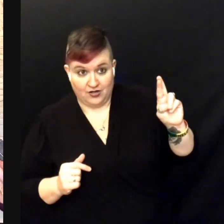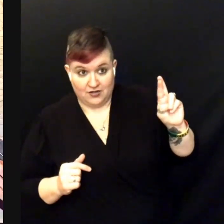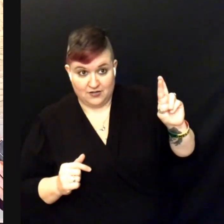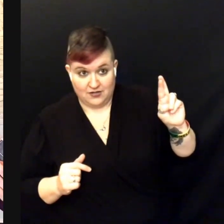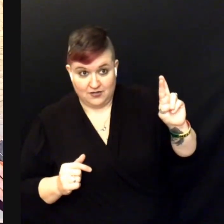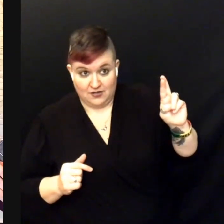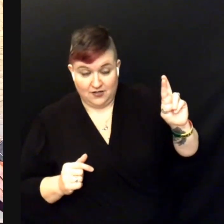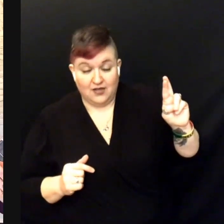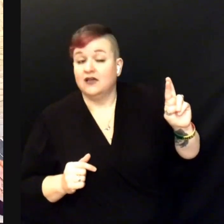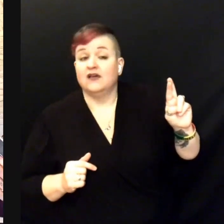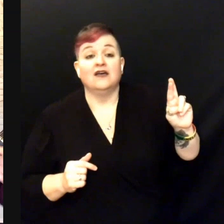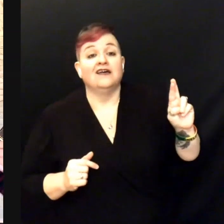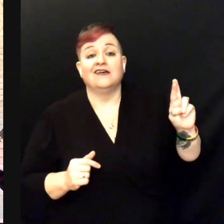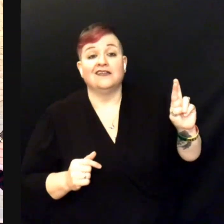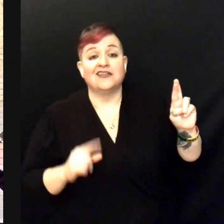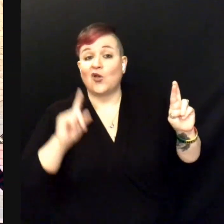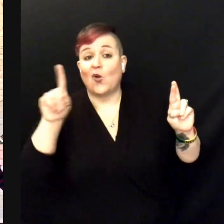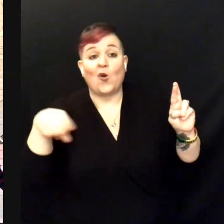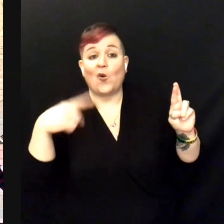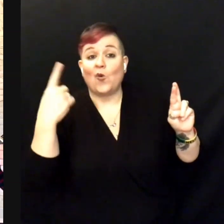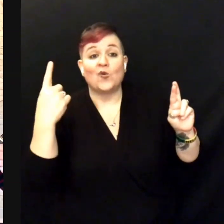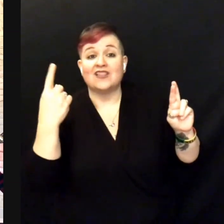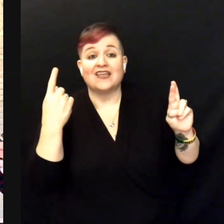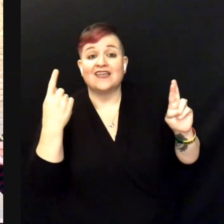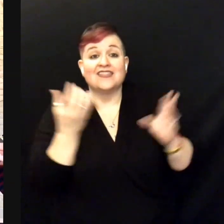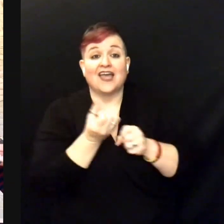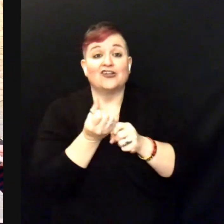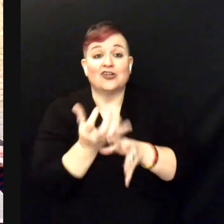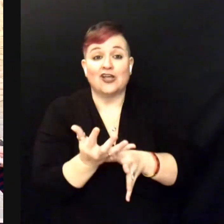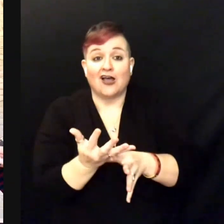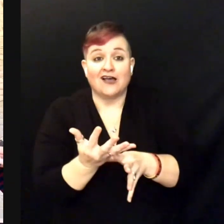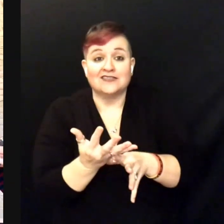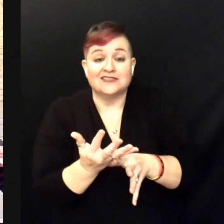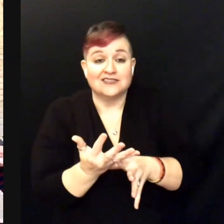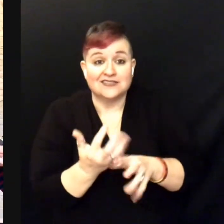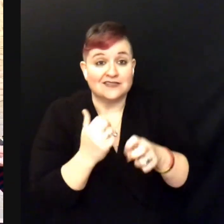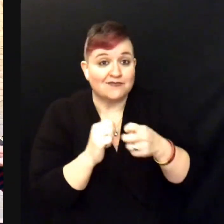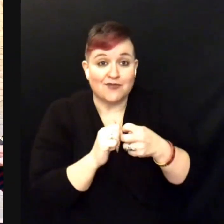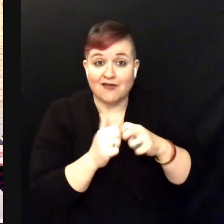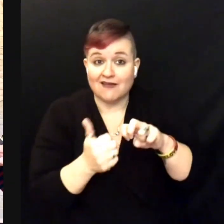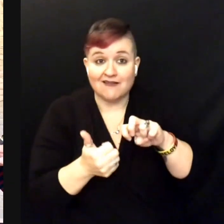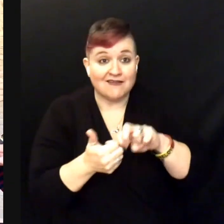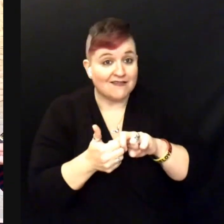... the only thing in my way